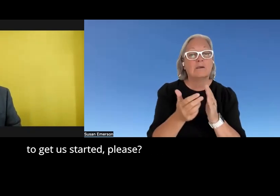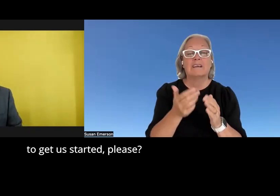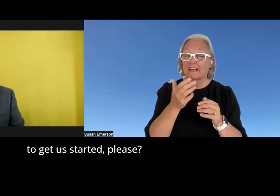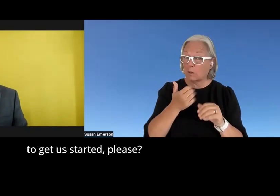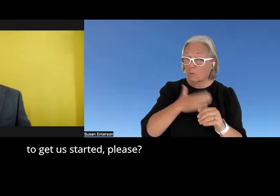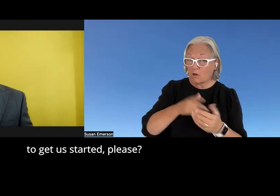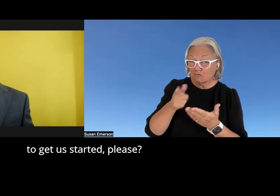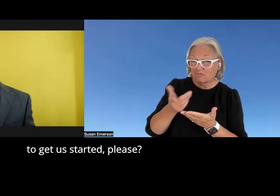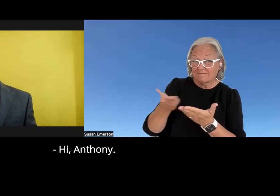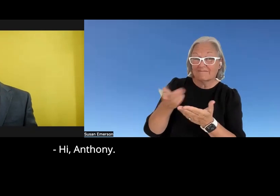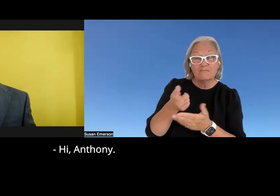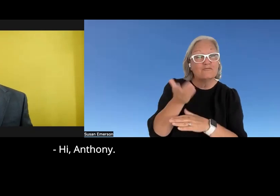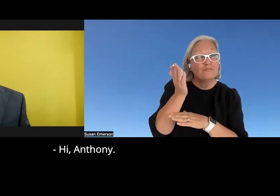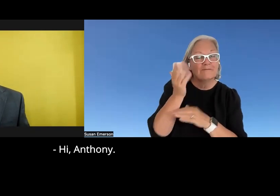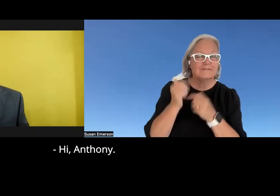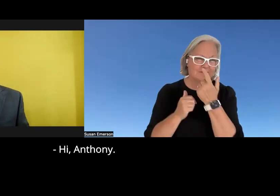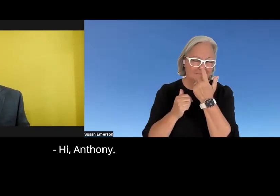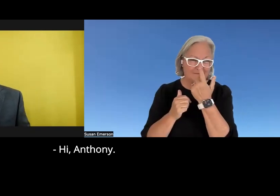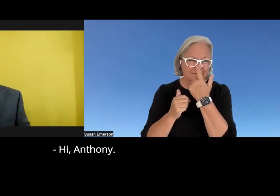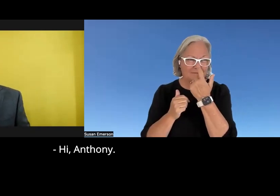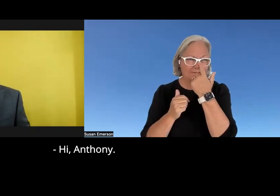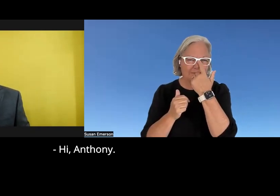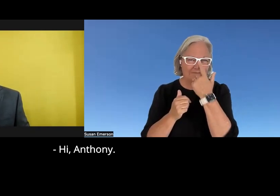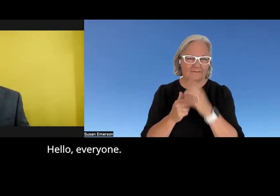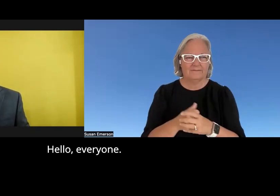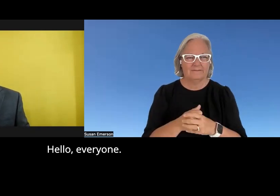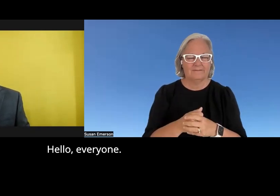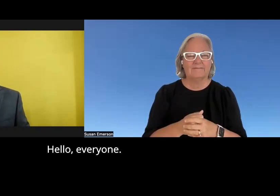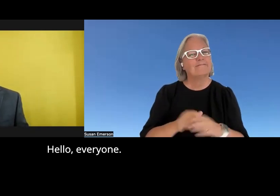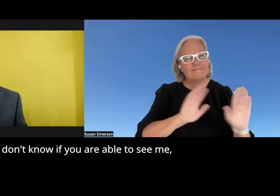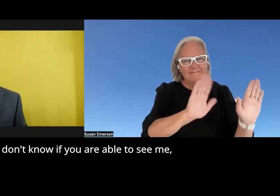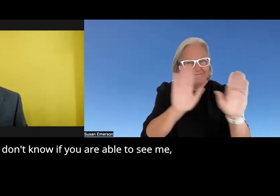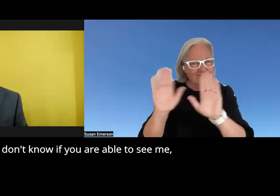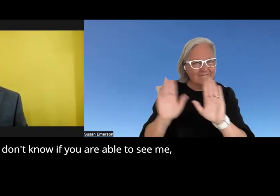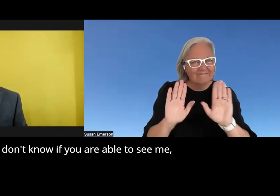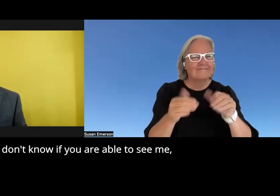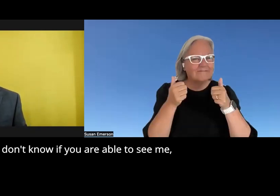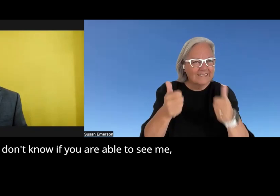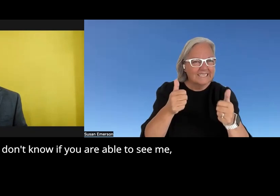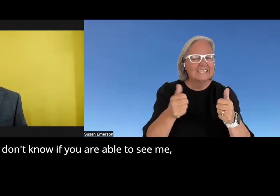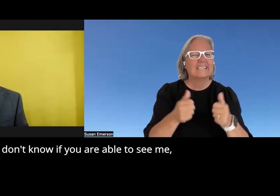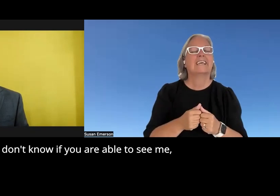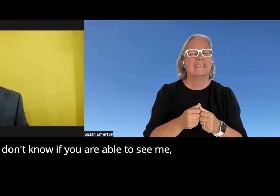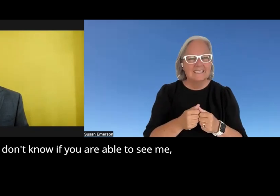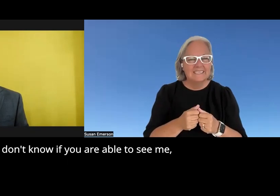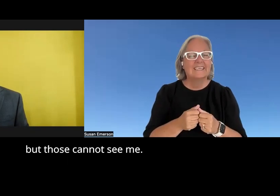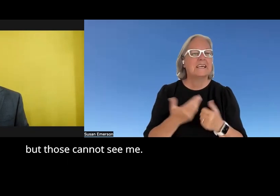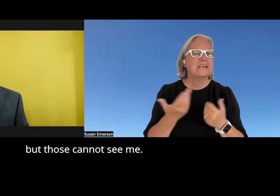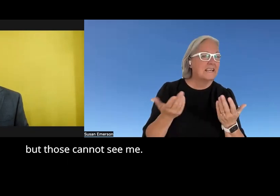get us started please? Hi Anthony hello everyone I don't know if you are able to see me but those